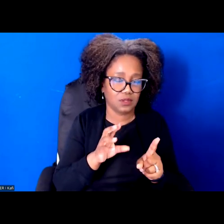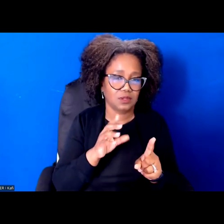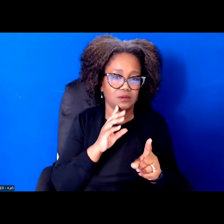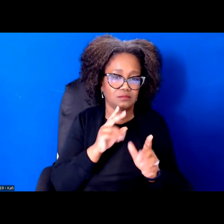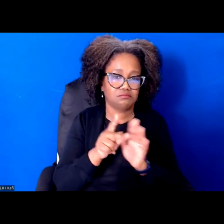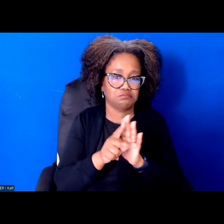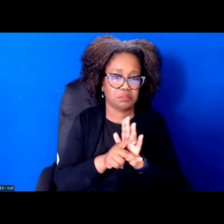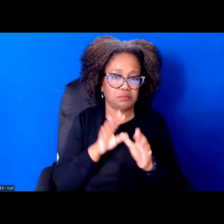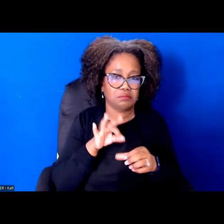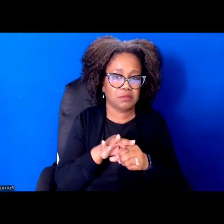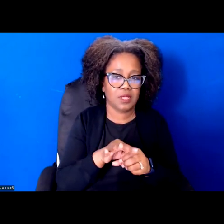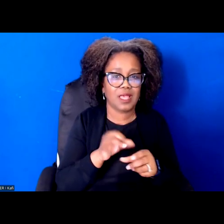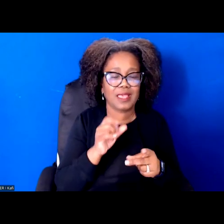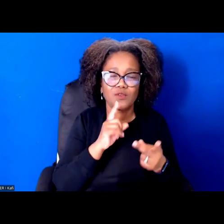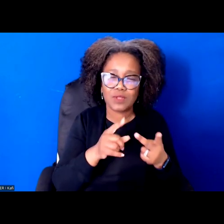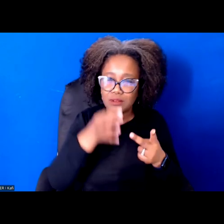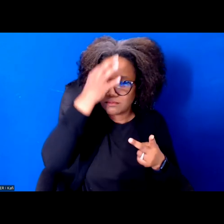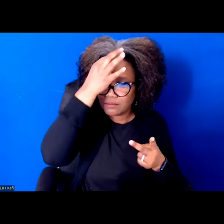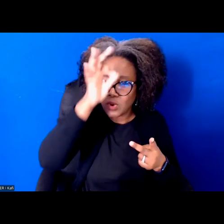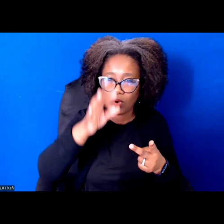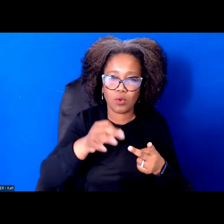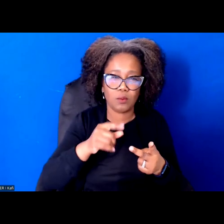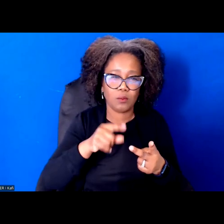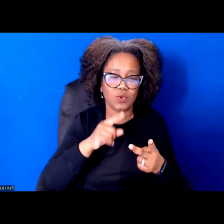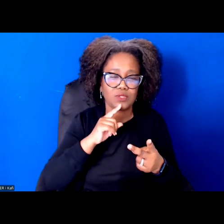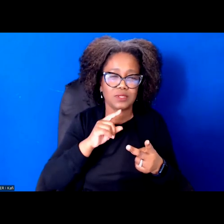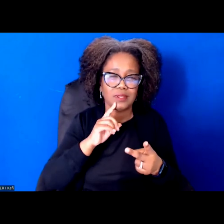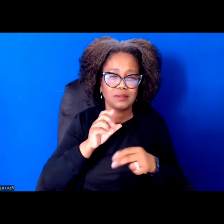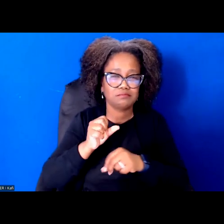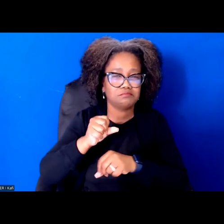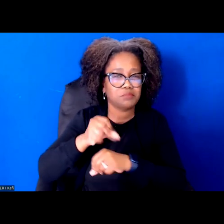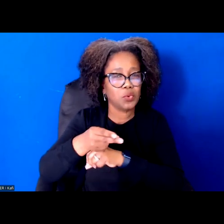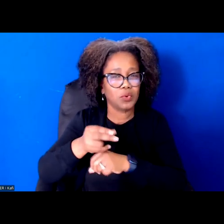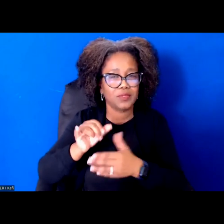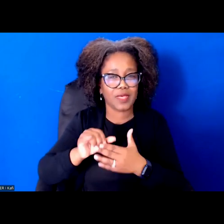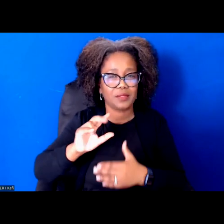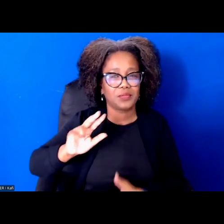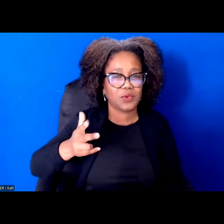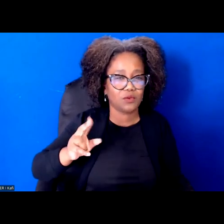of California politics here in California and reforming the racist, anti-tax and anti-government proposition.